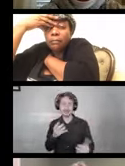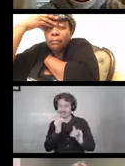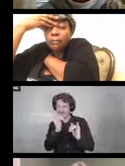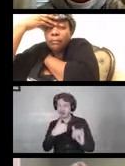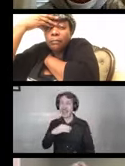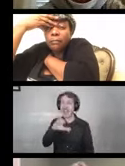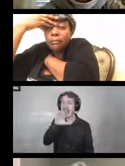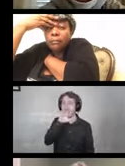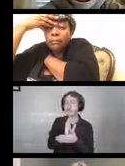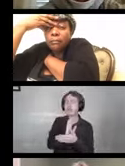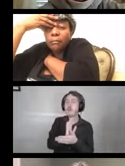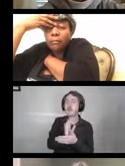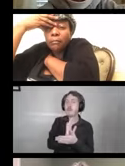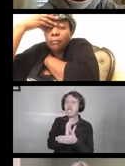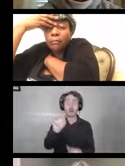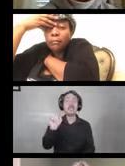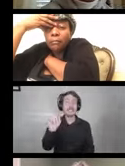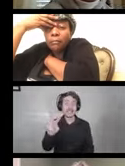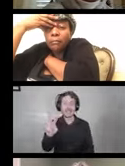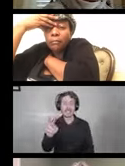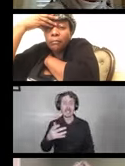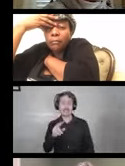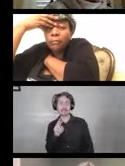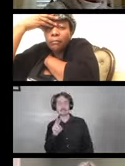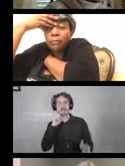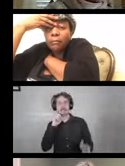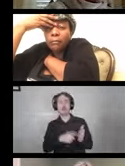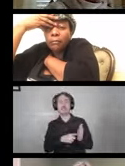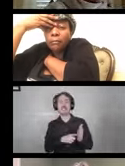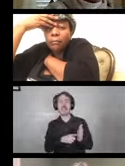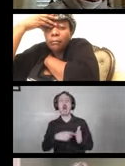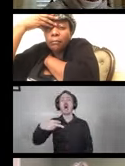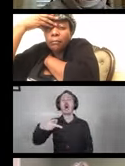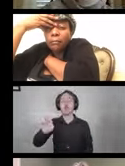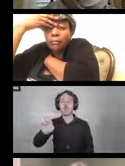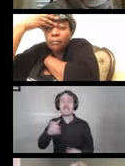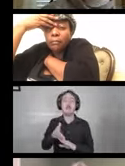now you are very aware of pre-COVID and post-COVID.